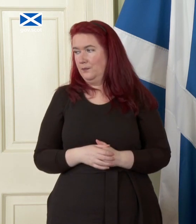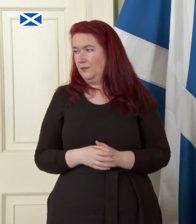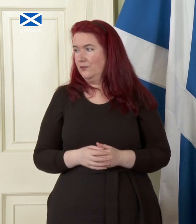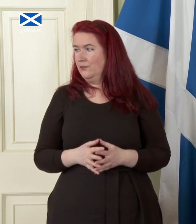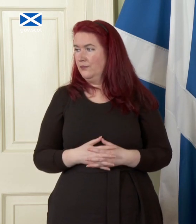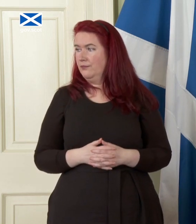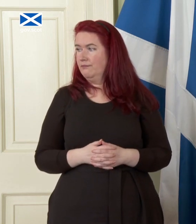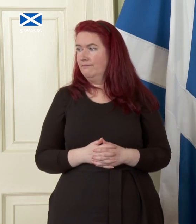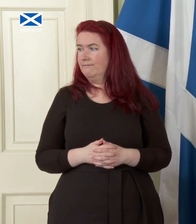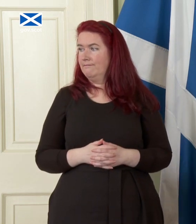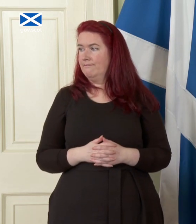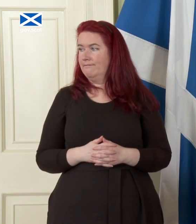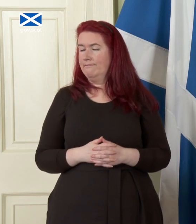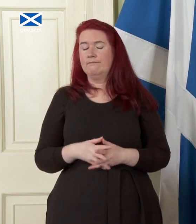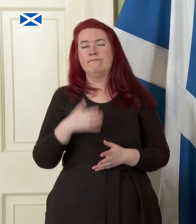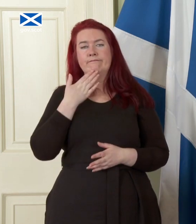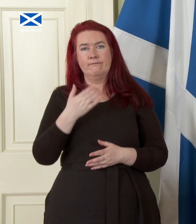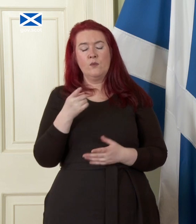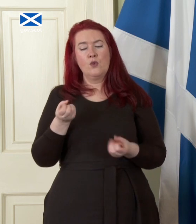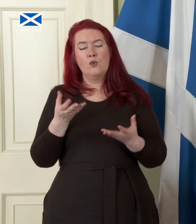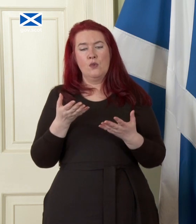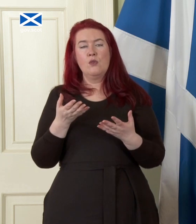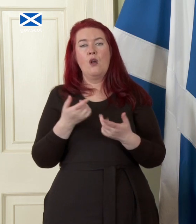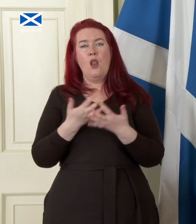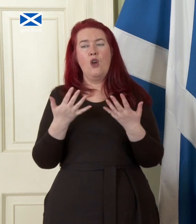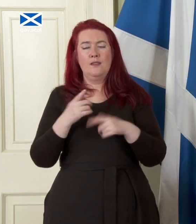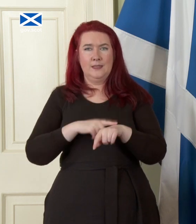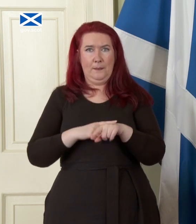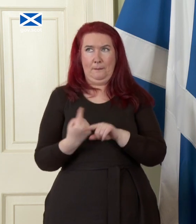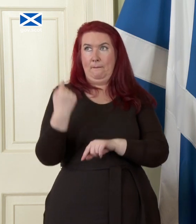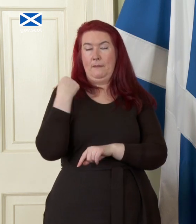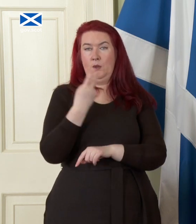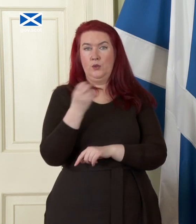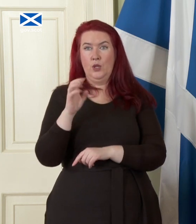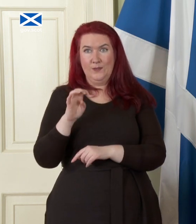thank you um you spent quite a lot of time in the 2014 Independence campaign